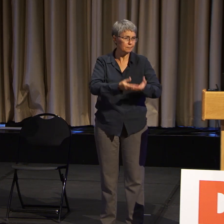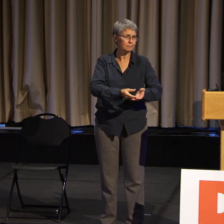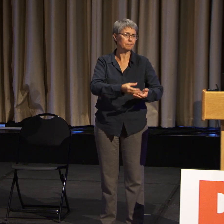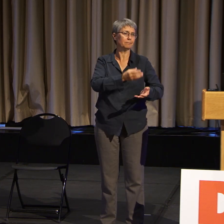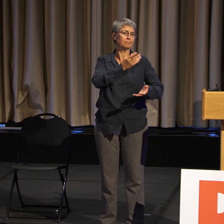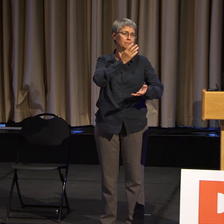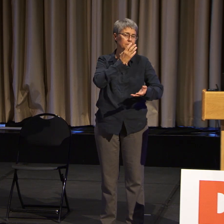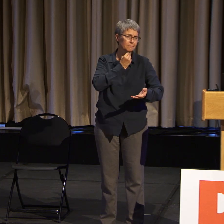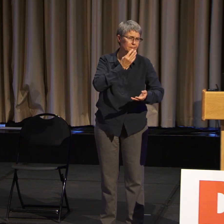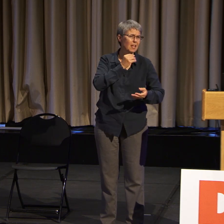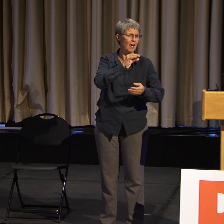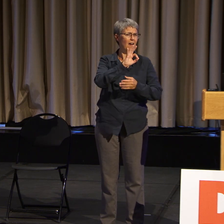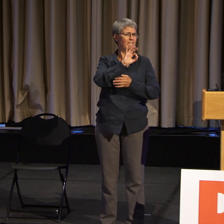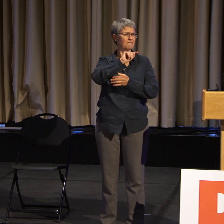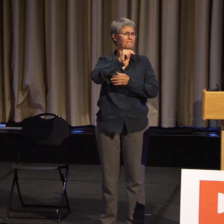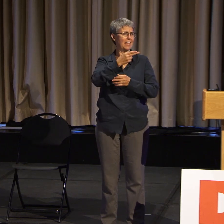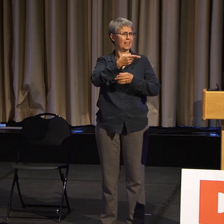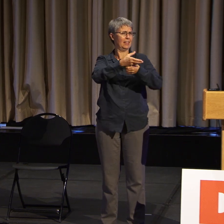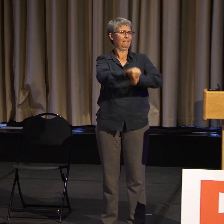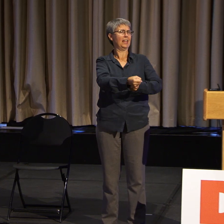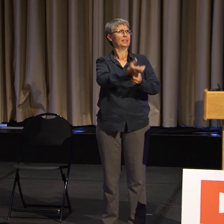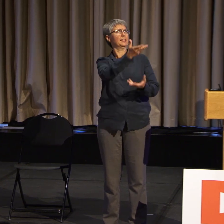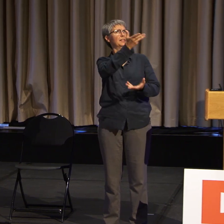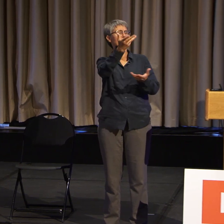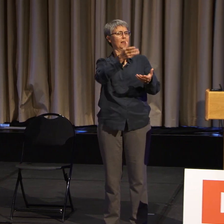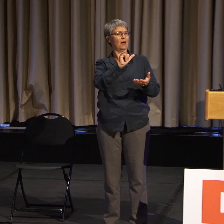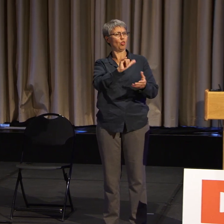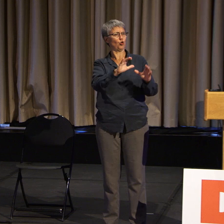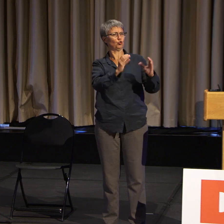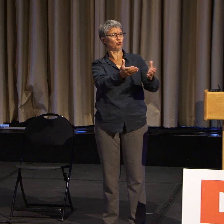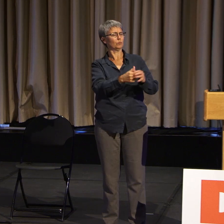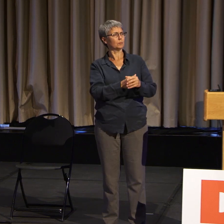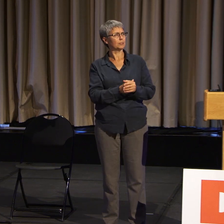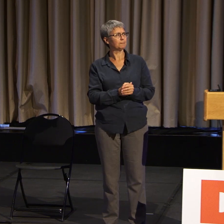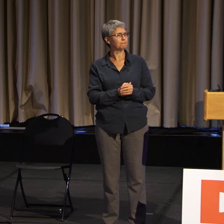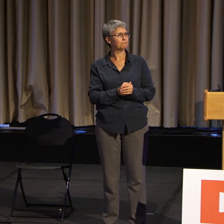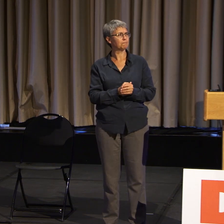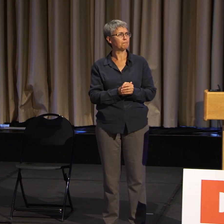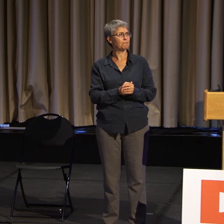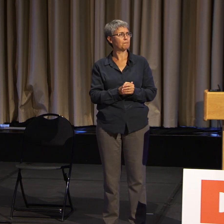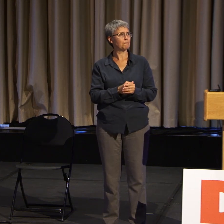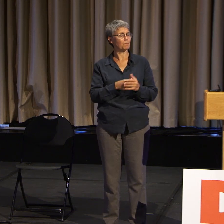I am Director of Minority Outreach for Not Dead Yet.